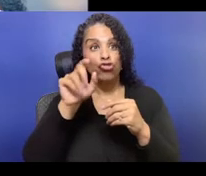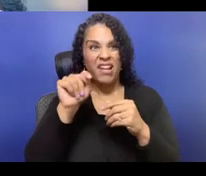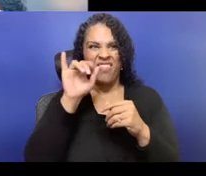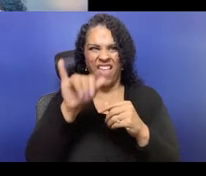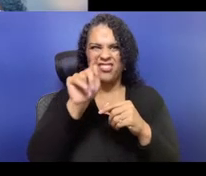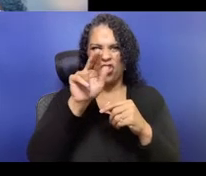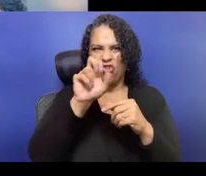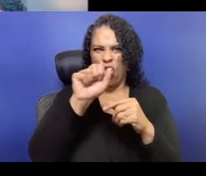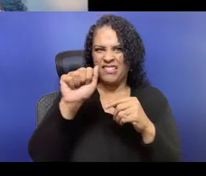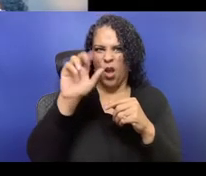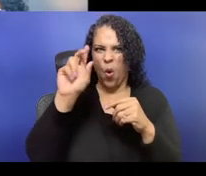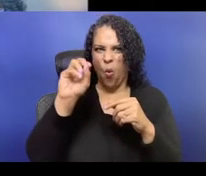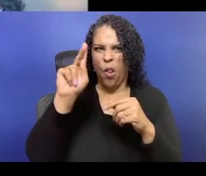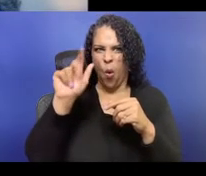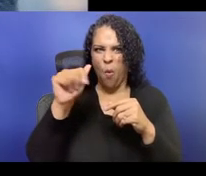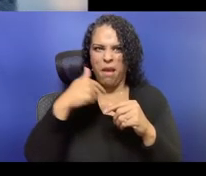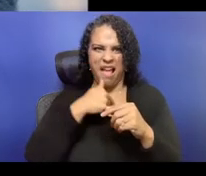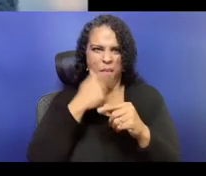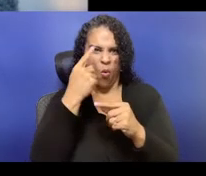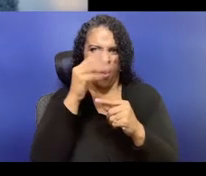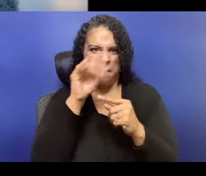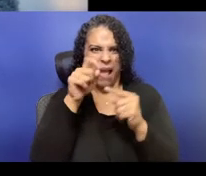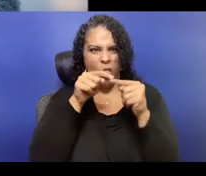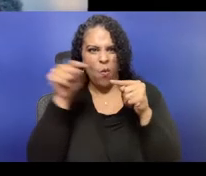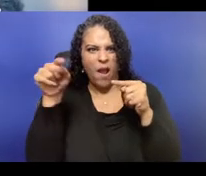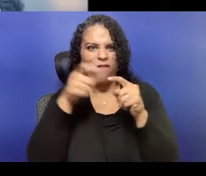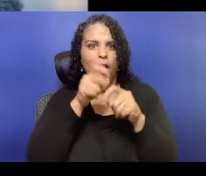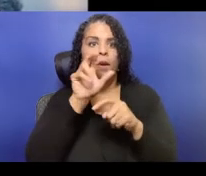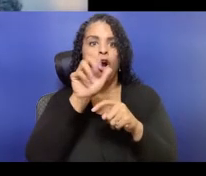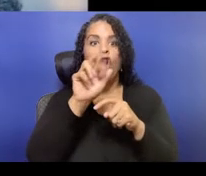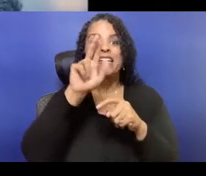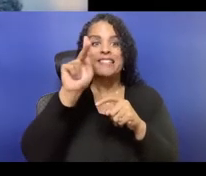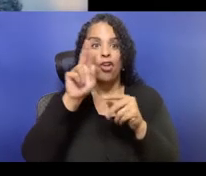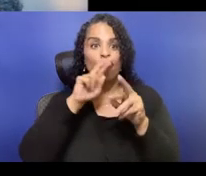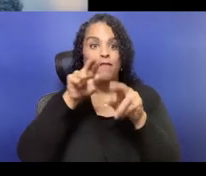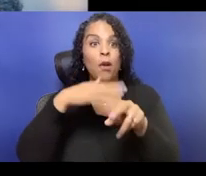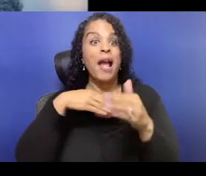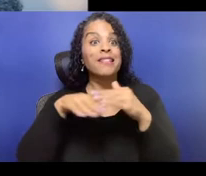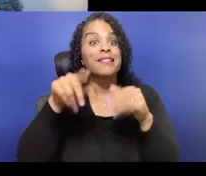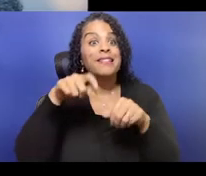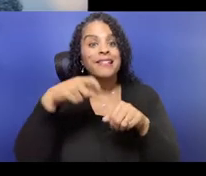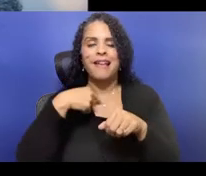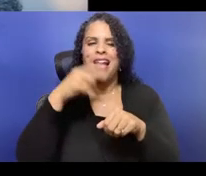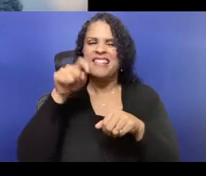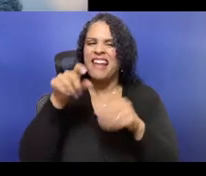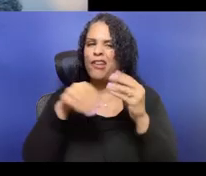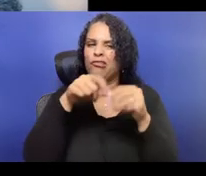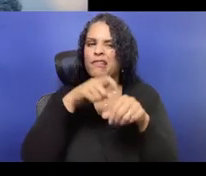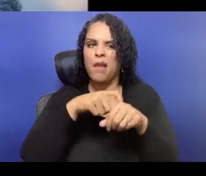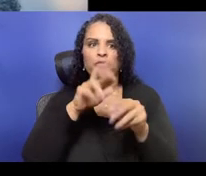and so you can tune in there, but we are working very diligently to get them settled.